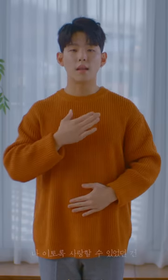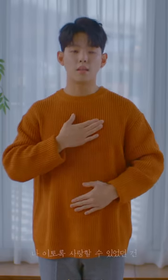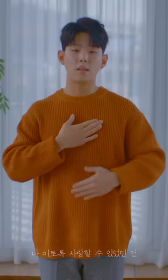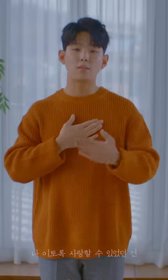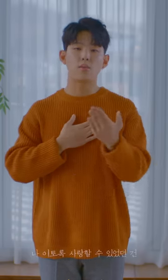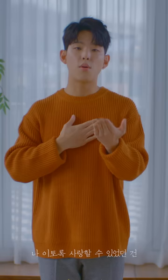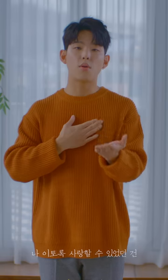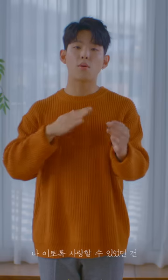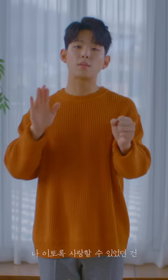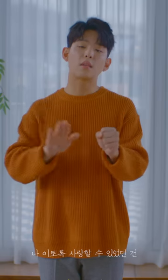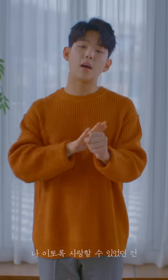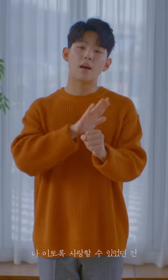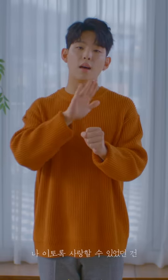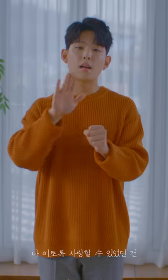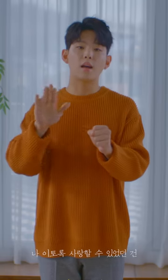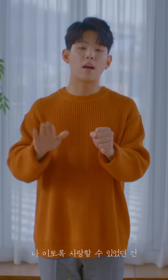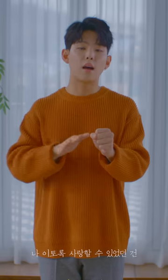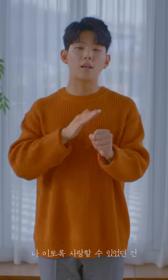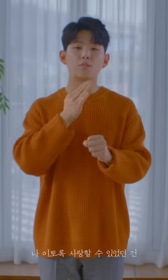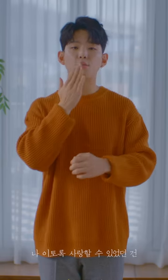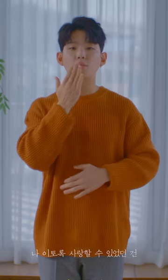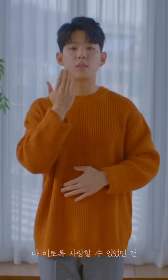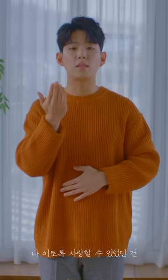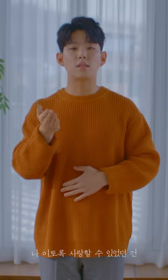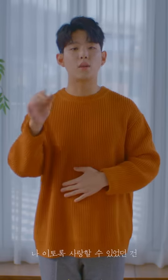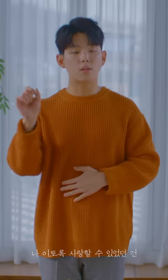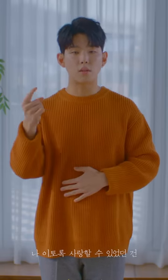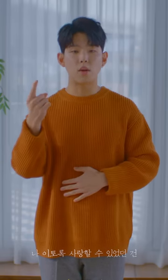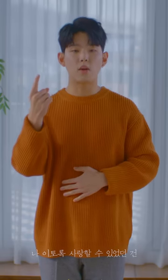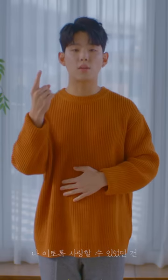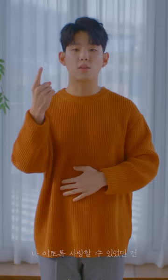Reason for me to love you so much